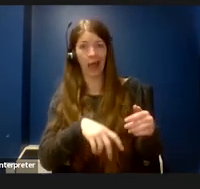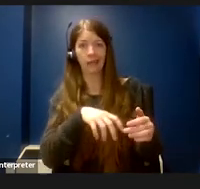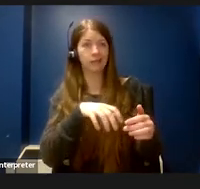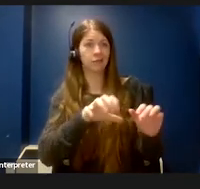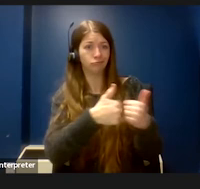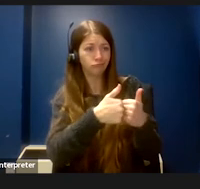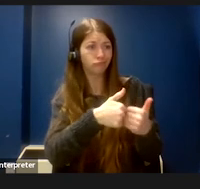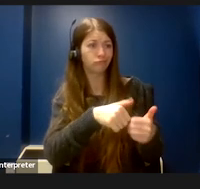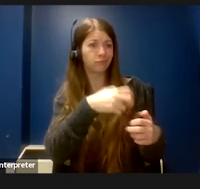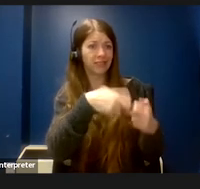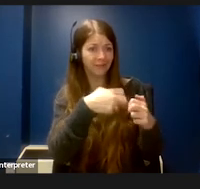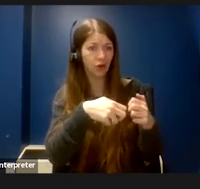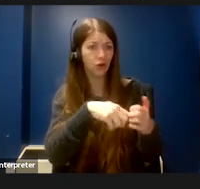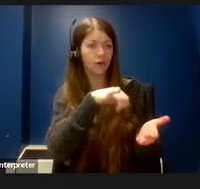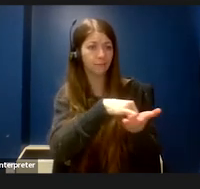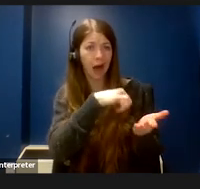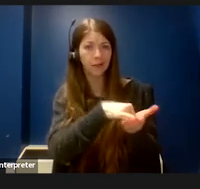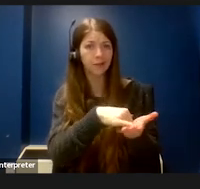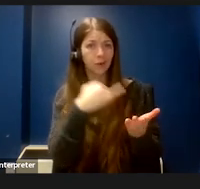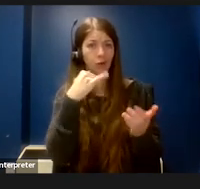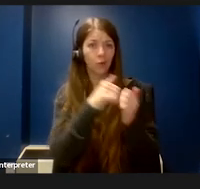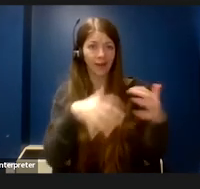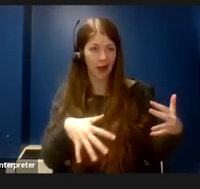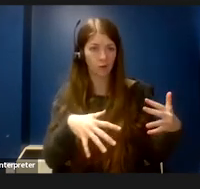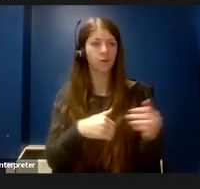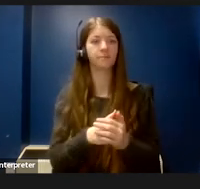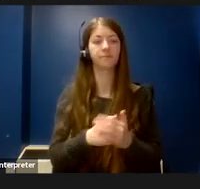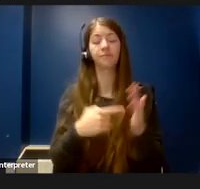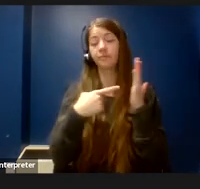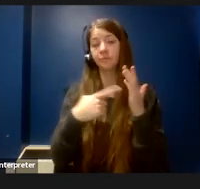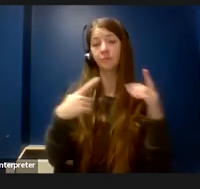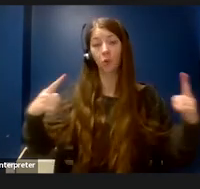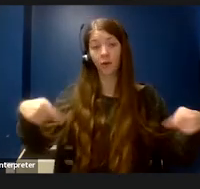Some examples include a wheelchair, screen reader, or hearing aid.